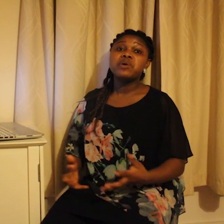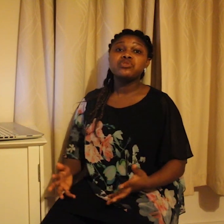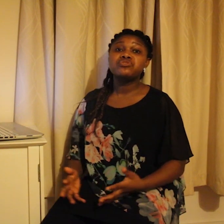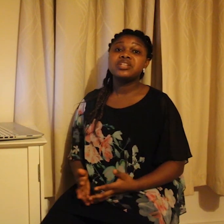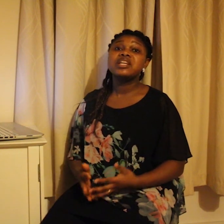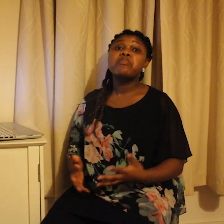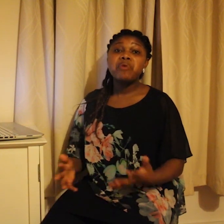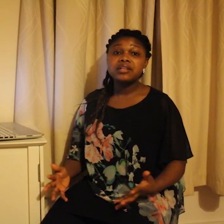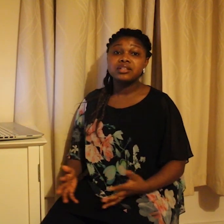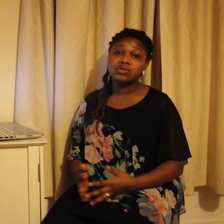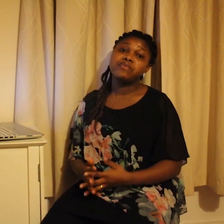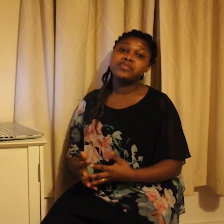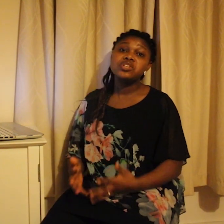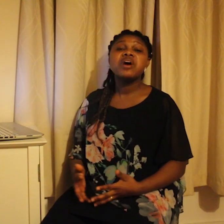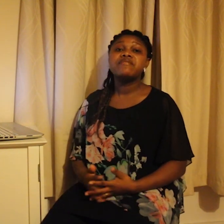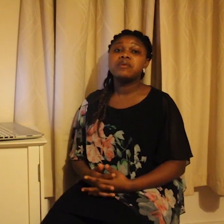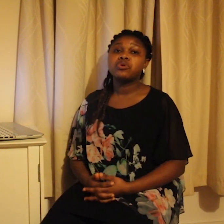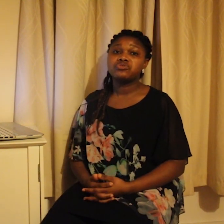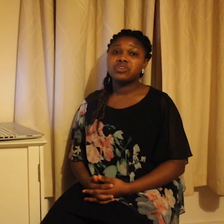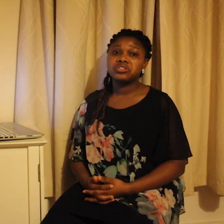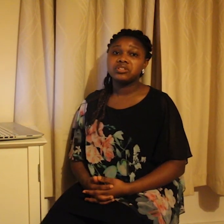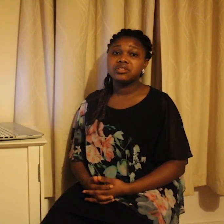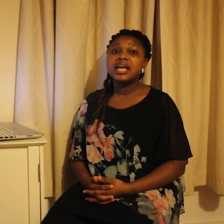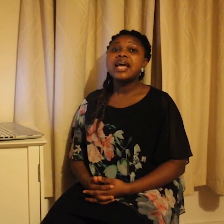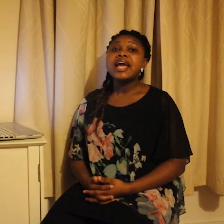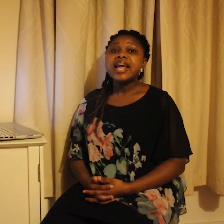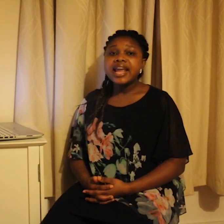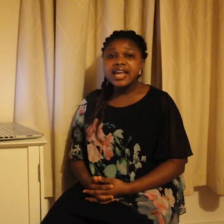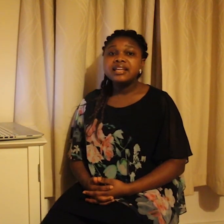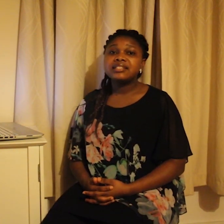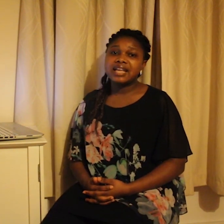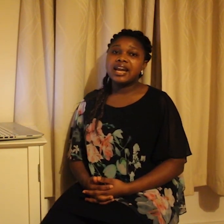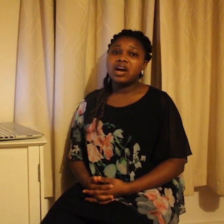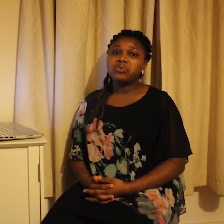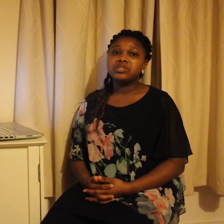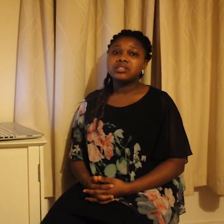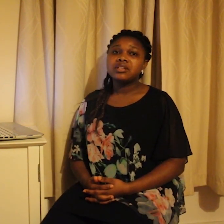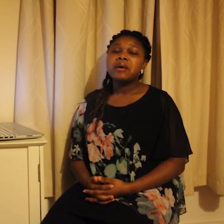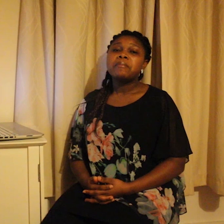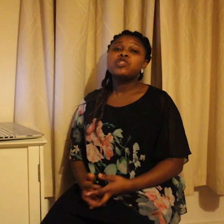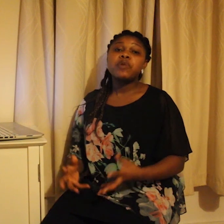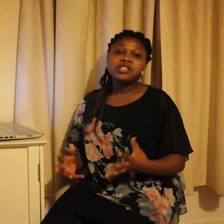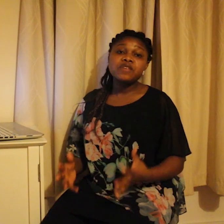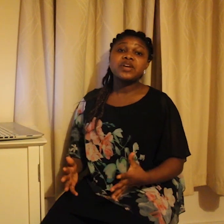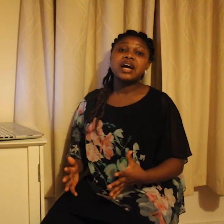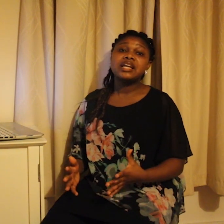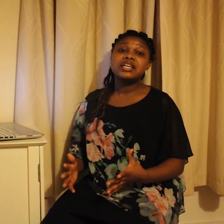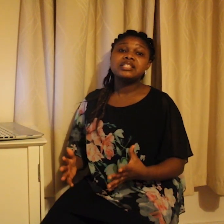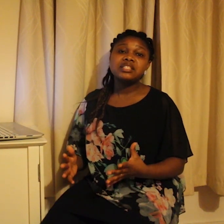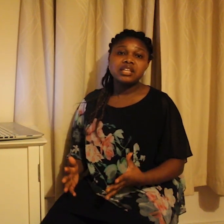demonstrated the presence of serial verb construction in signed language, specifically,